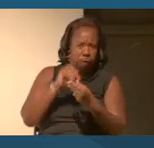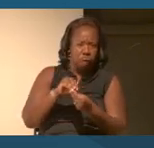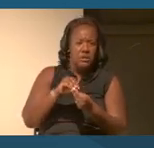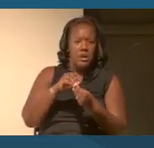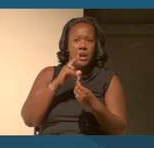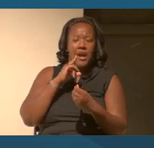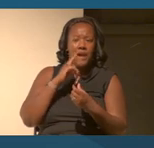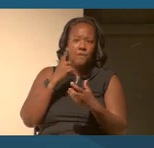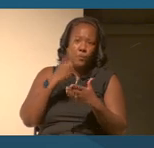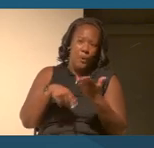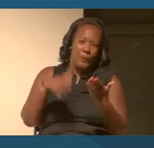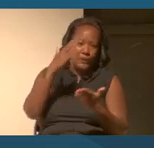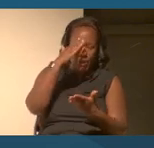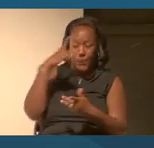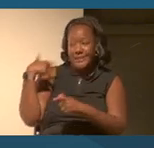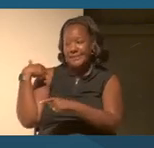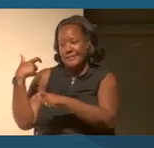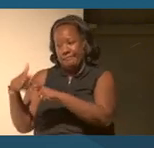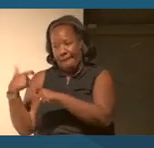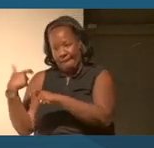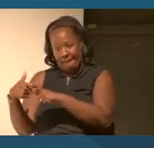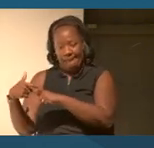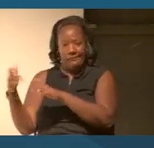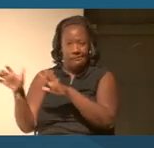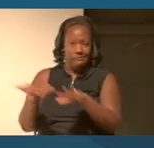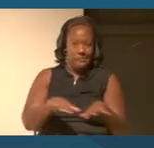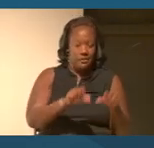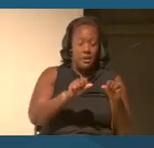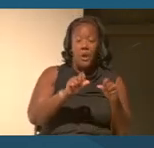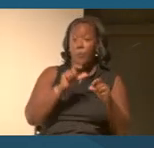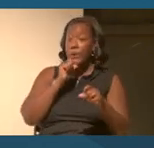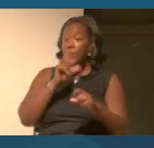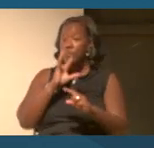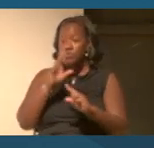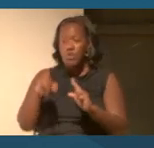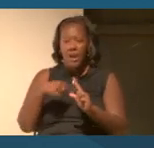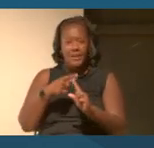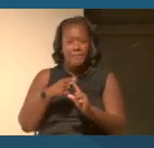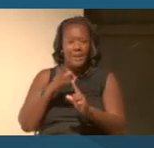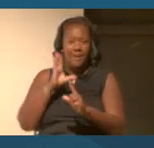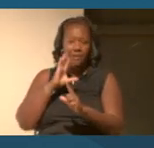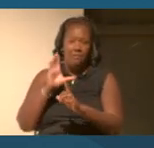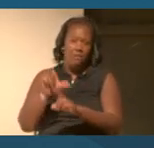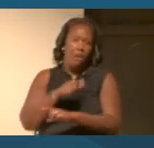we know as Spain. We don't talk about the Islamic empire.